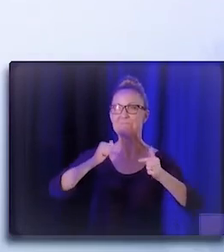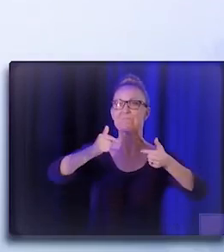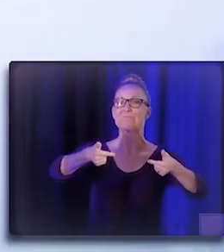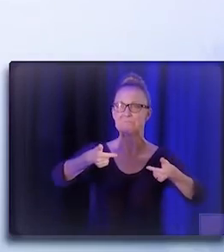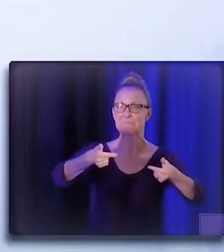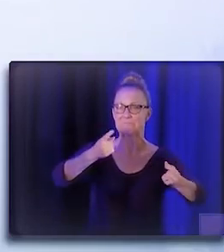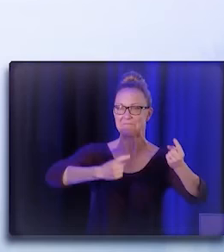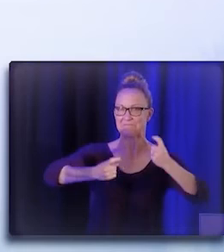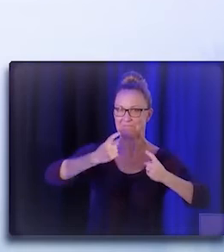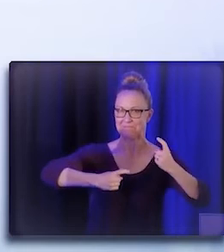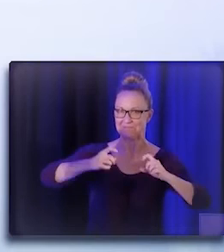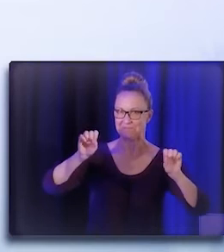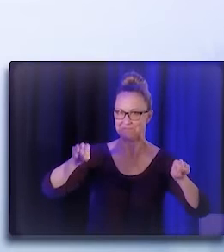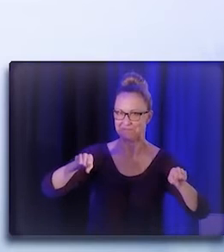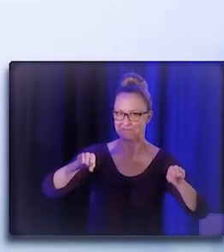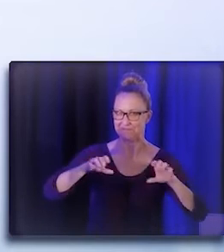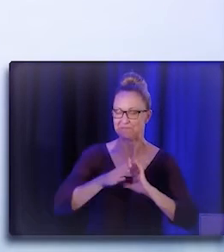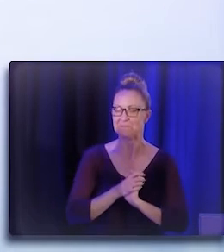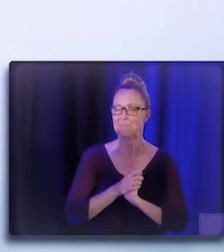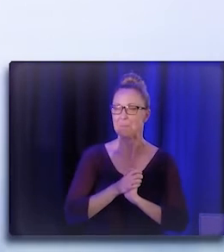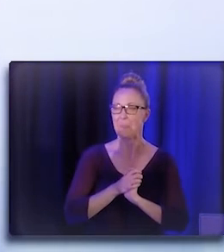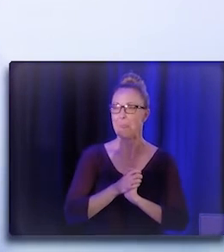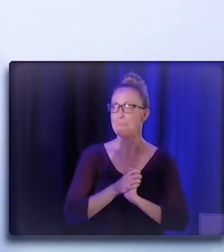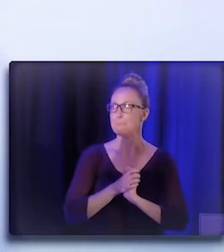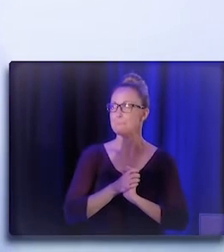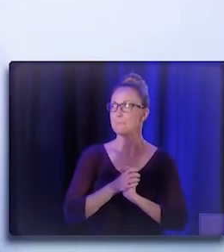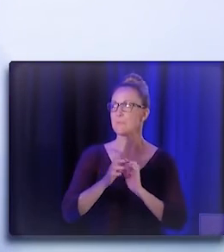So can you speak to your point, Joe,